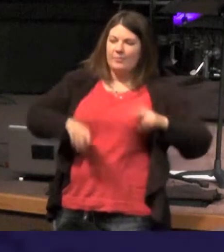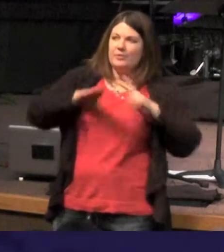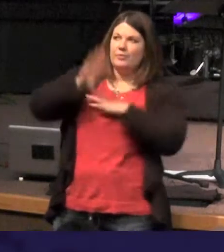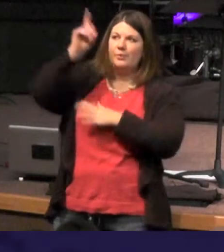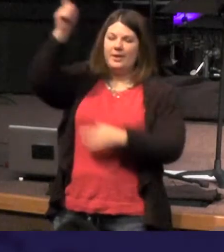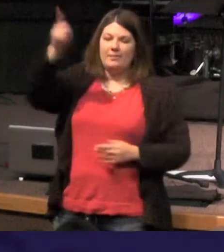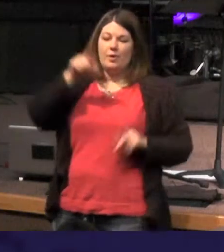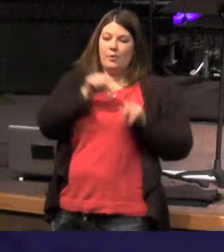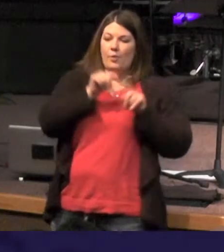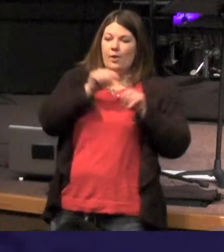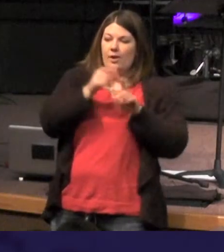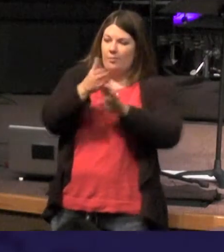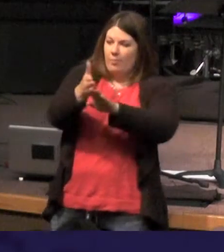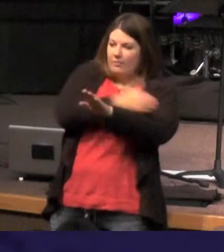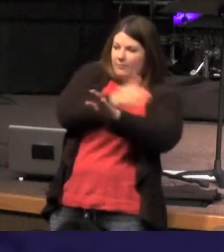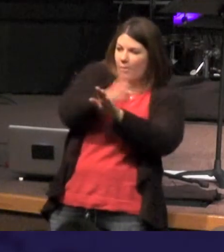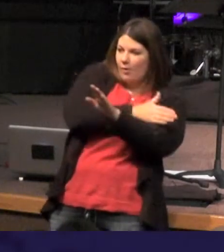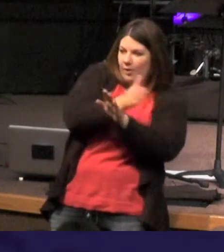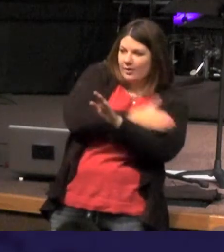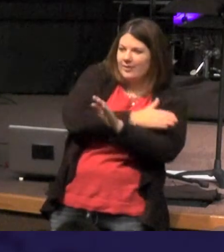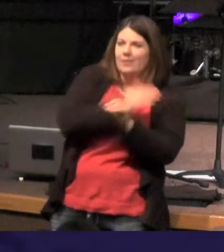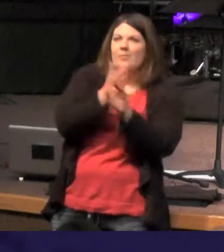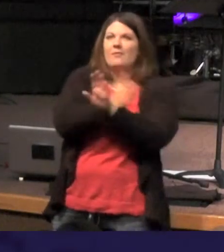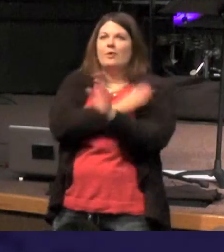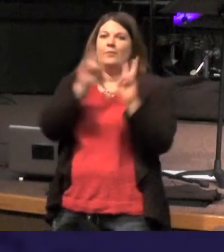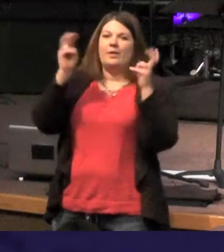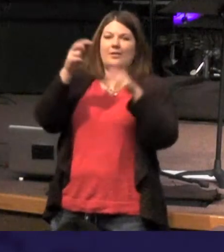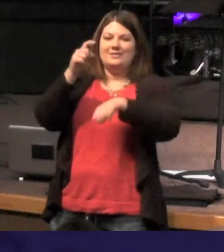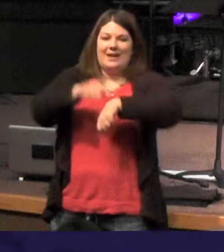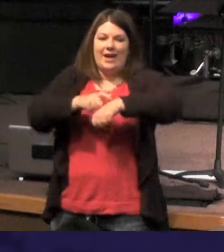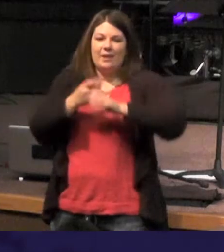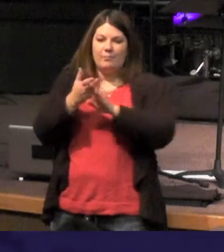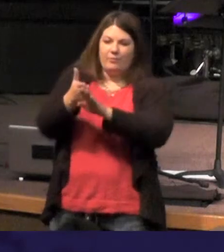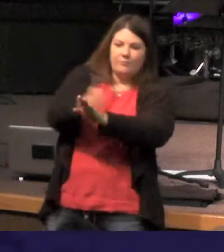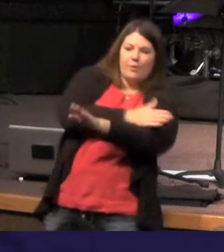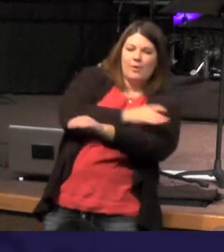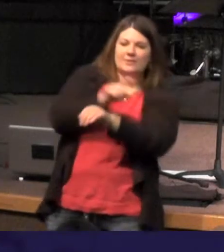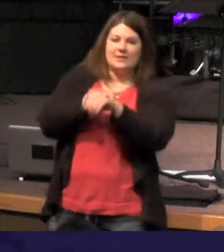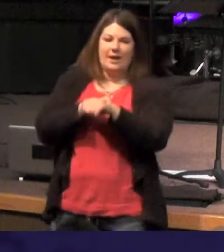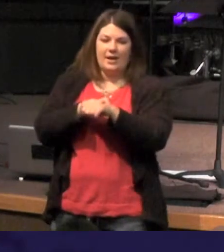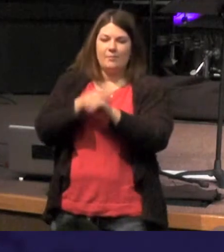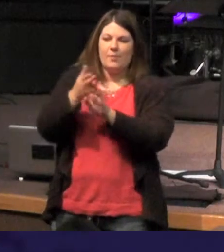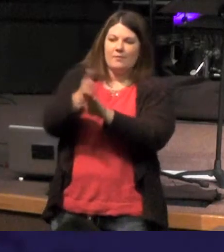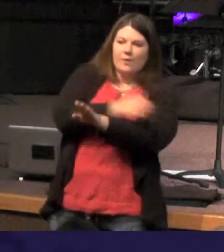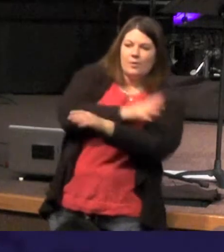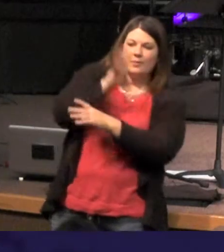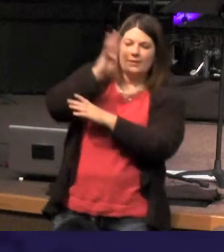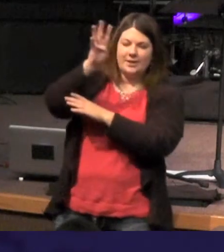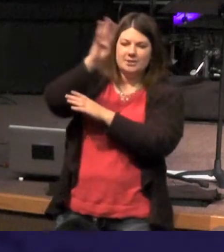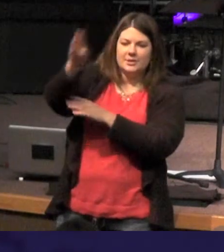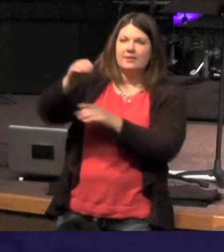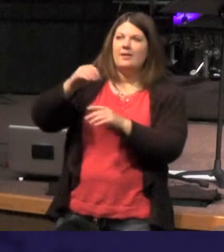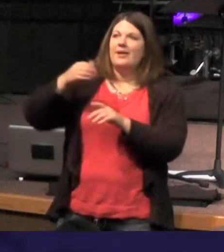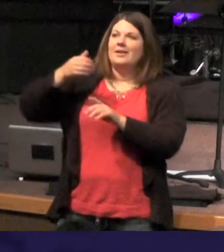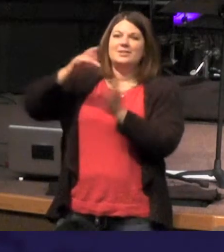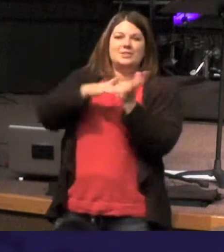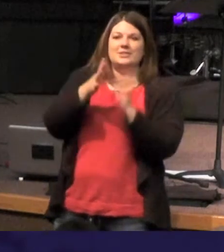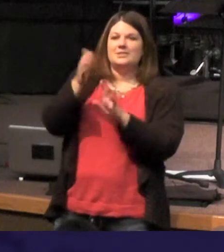the Word predates what we would call time - the Word predates creation - not a created being - but part of the creation process